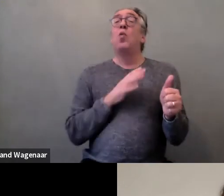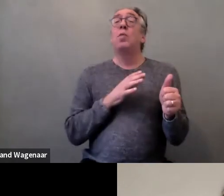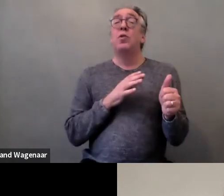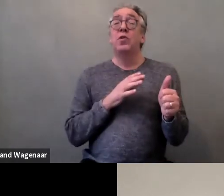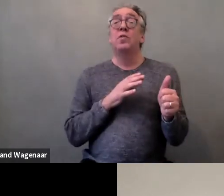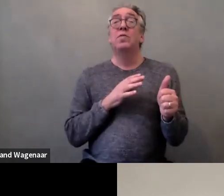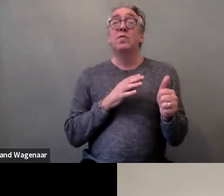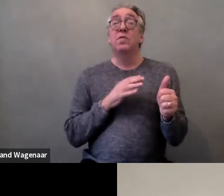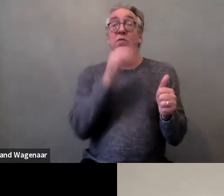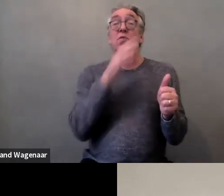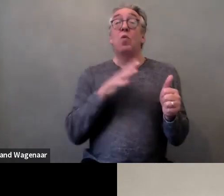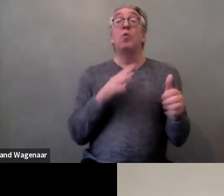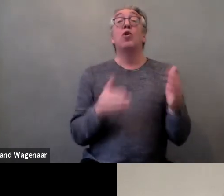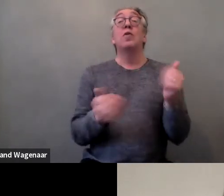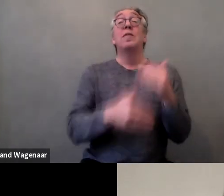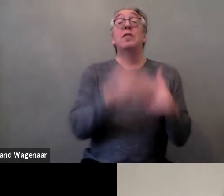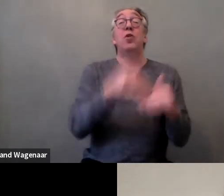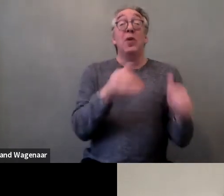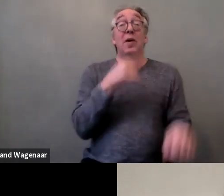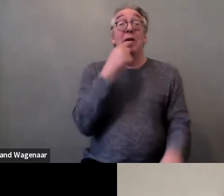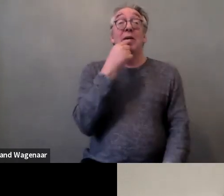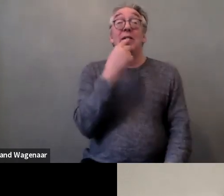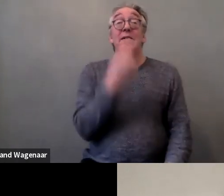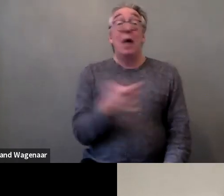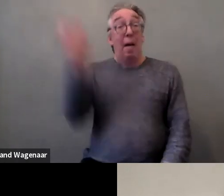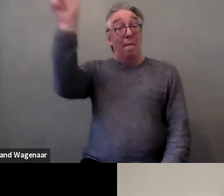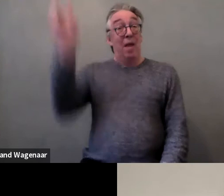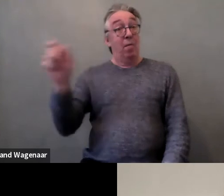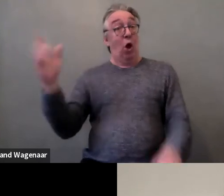and their wide sticks without permission.